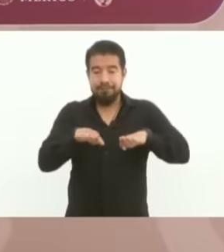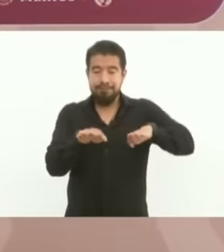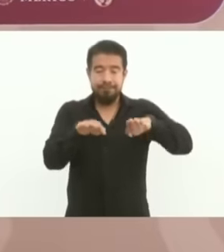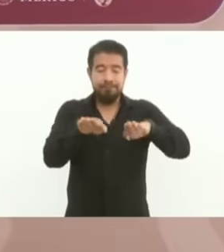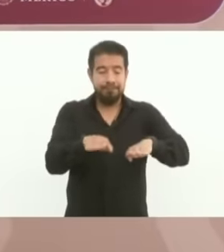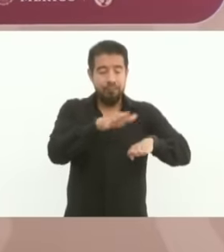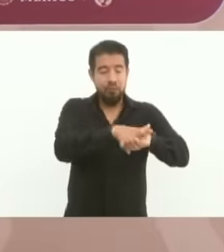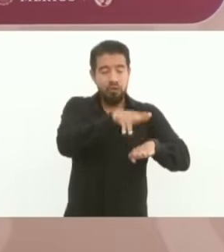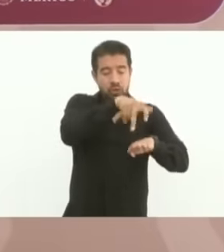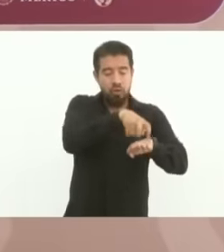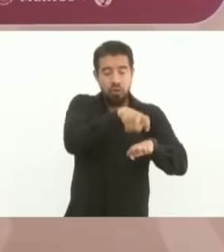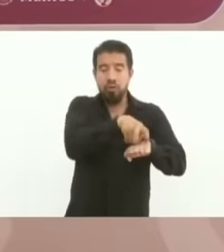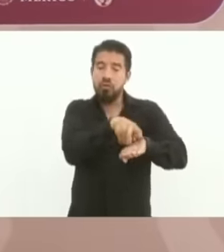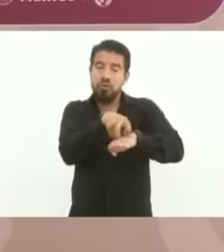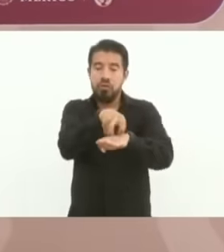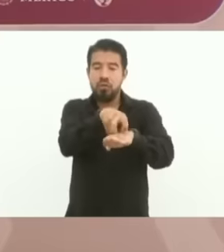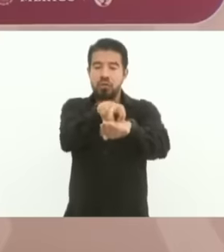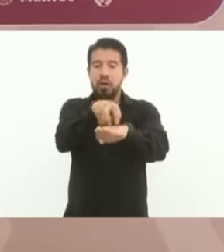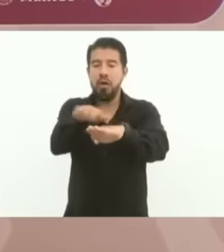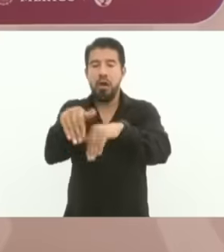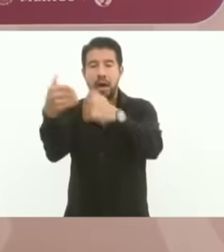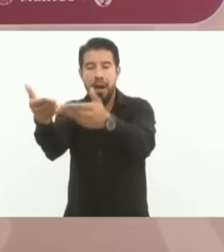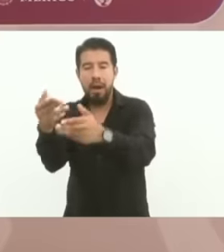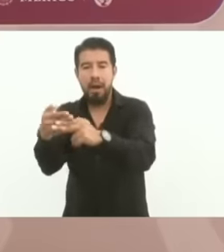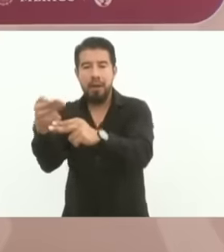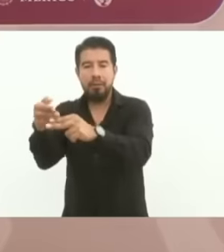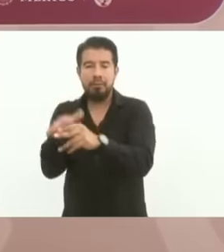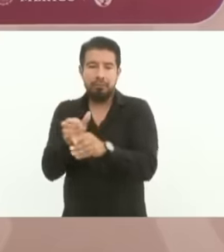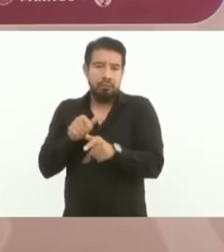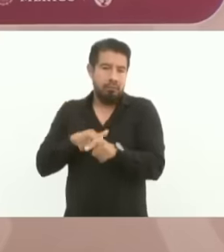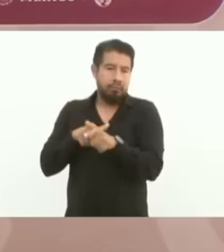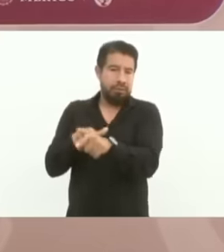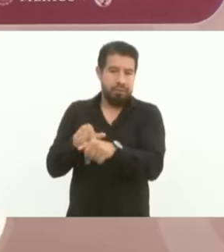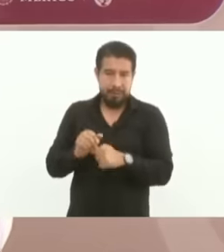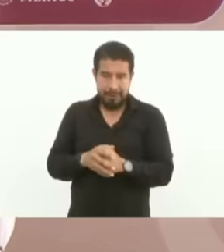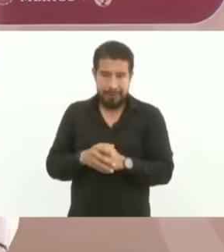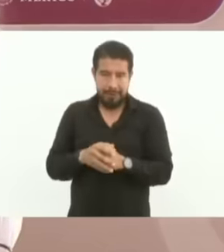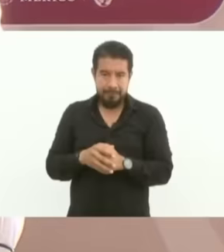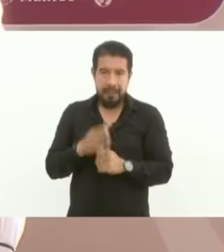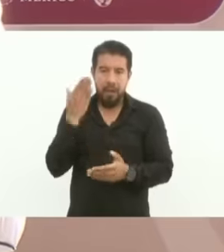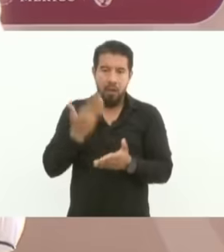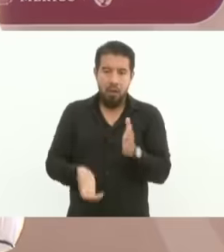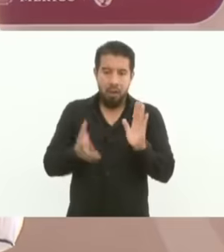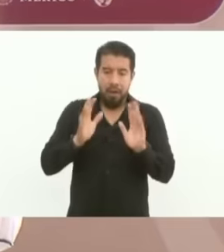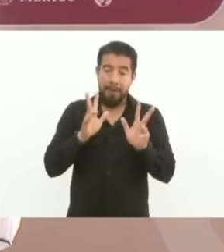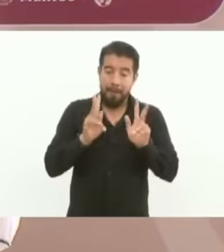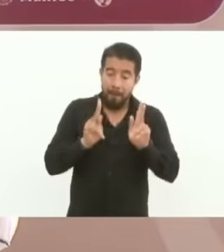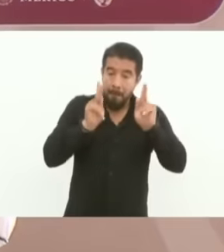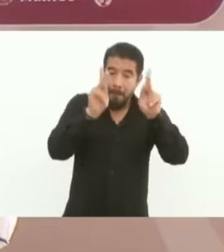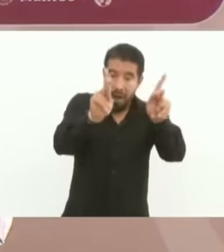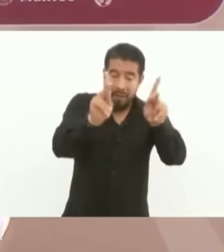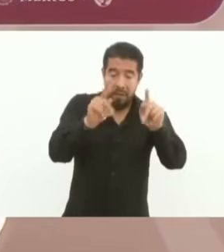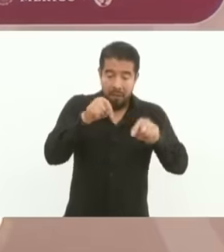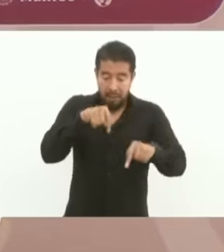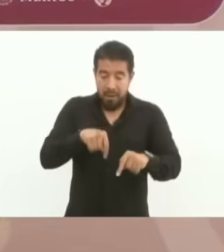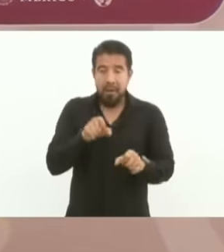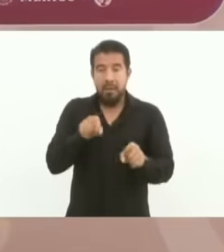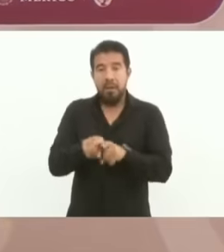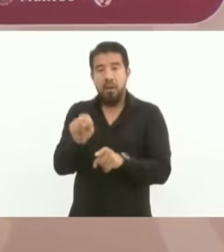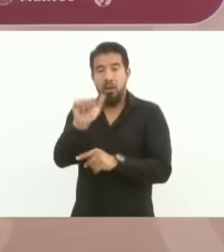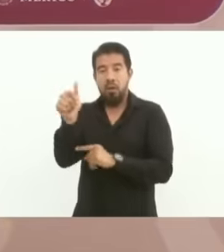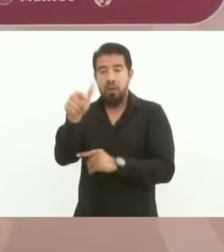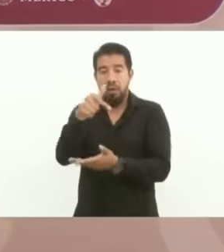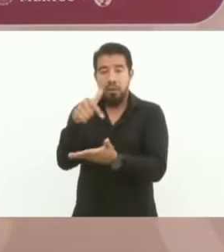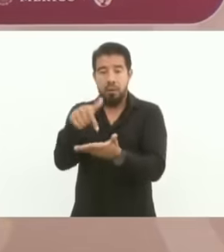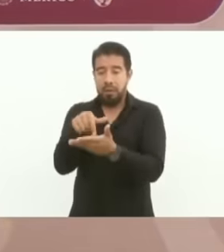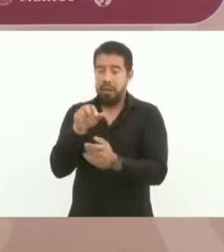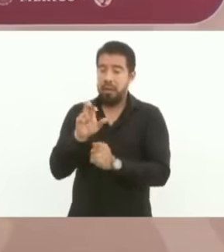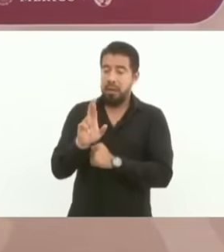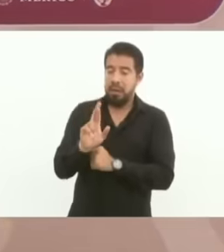now with This bridge and with the gold curl bridge, because you are going to have